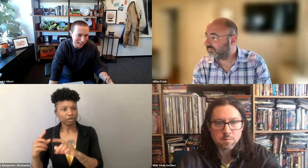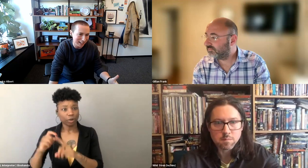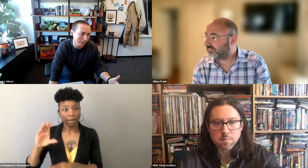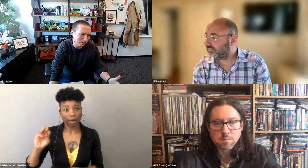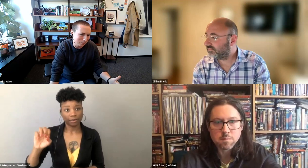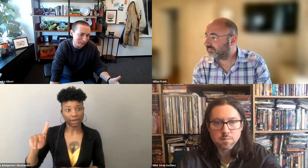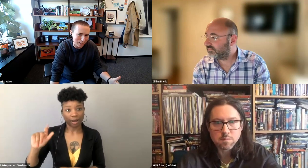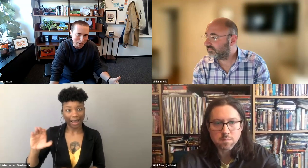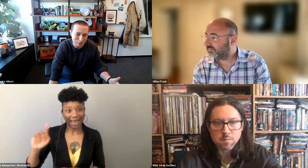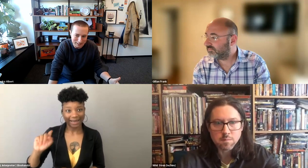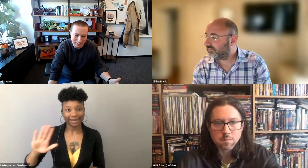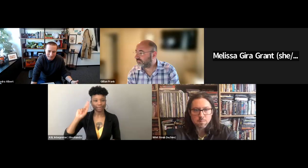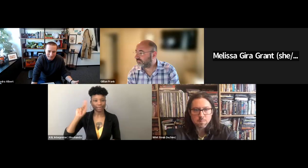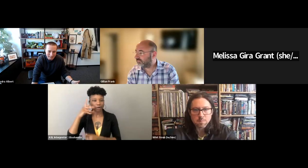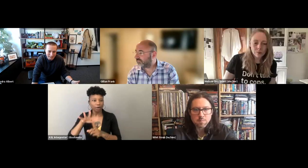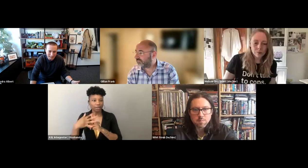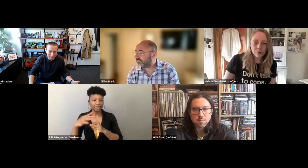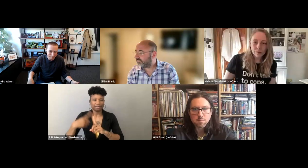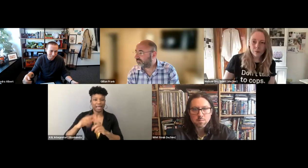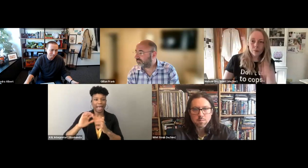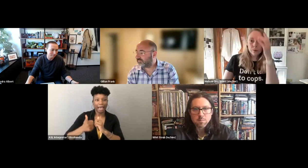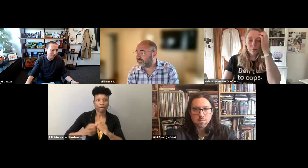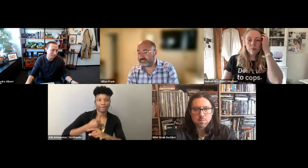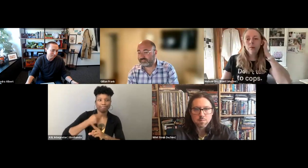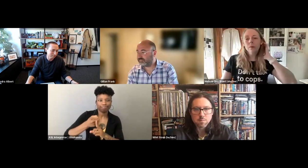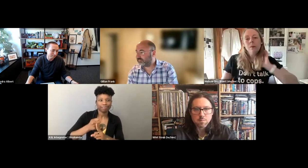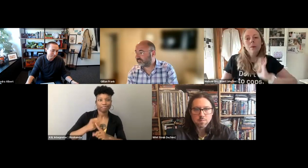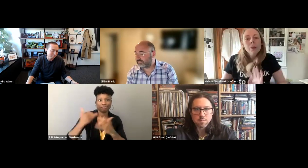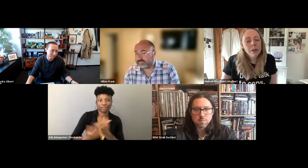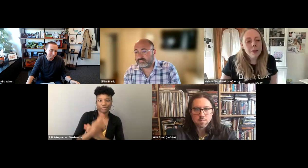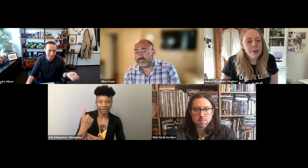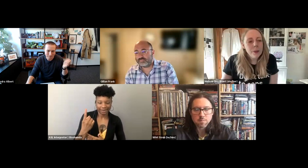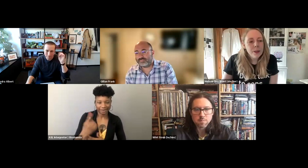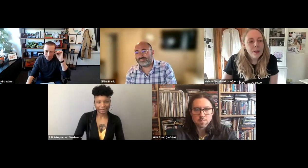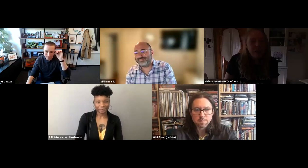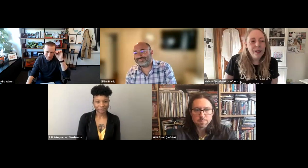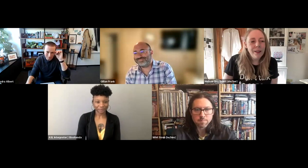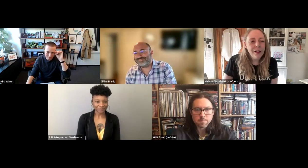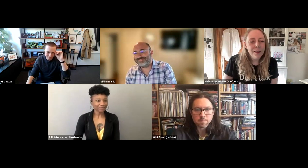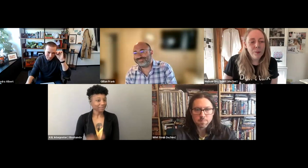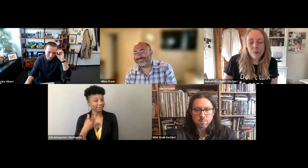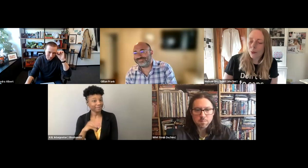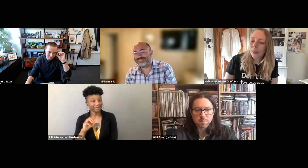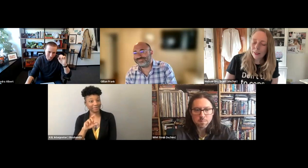its political context, and how it constrains our present. This is Melissa again.